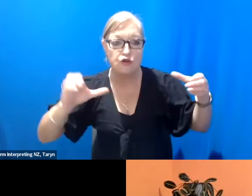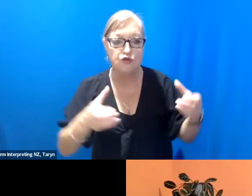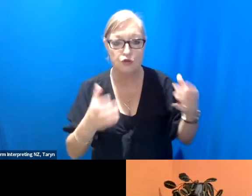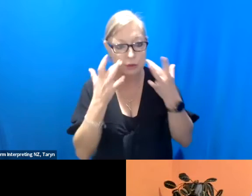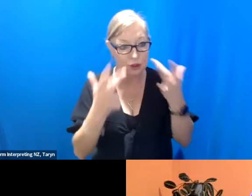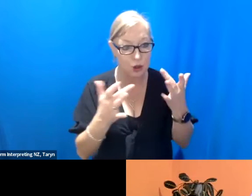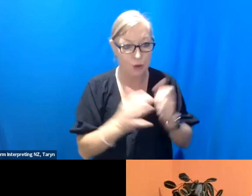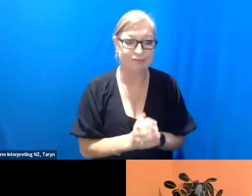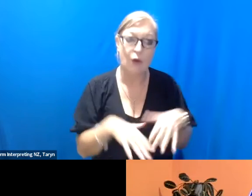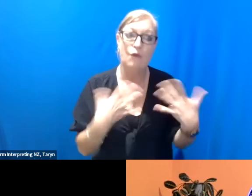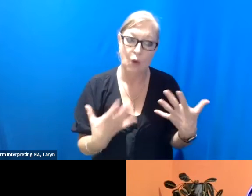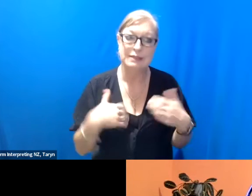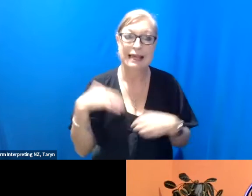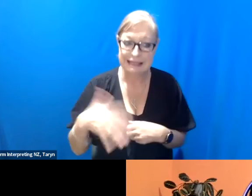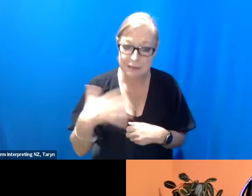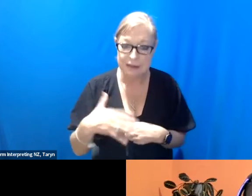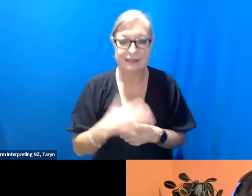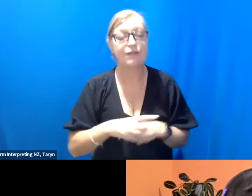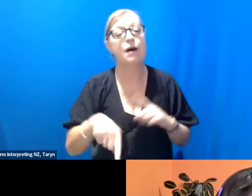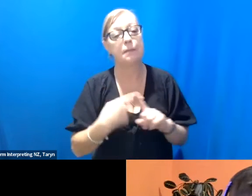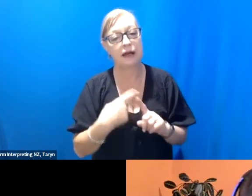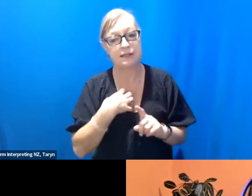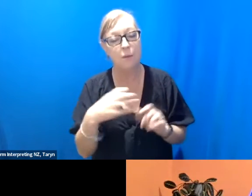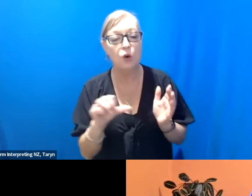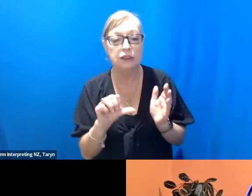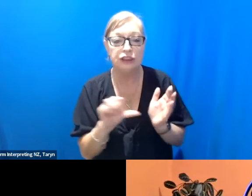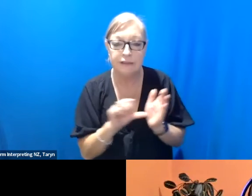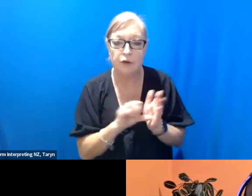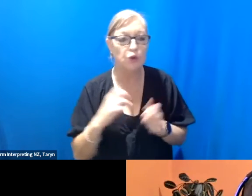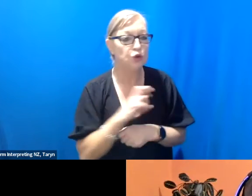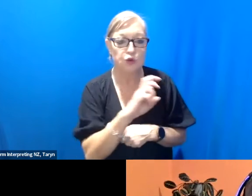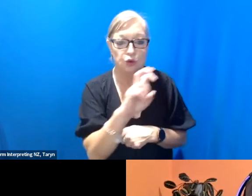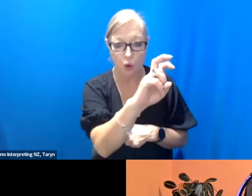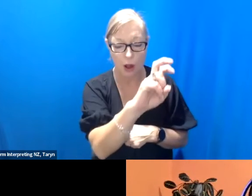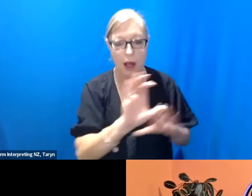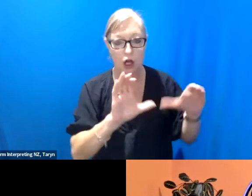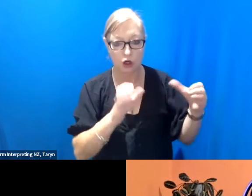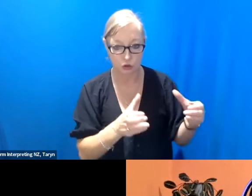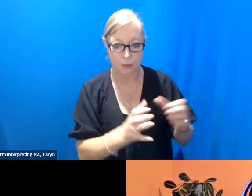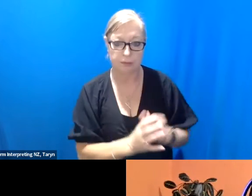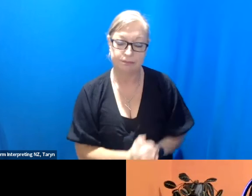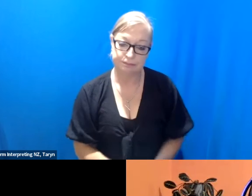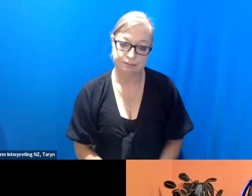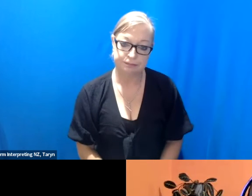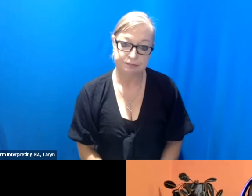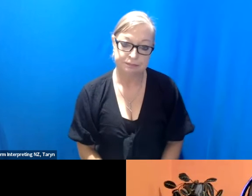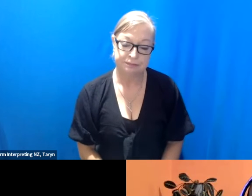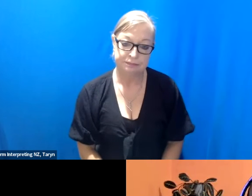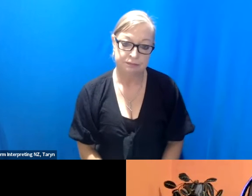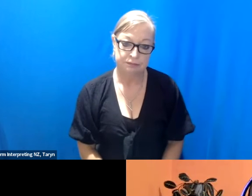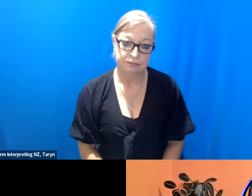money and it's harder to tour, so there's a kind of a catch to that as well. And you know, trying